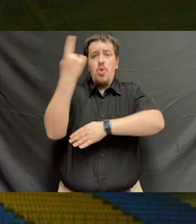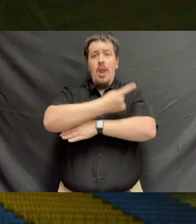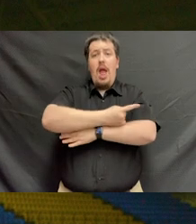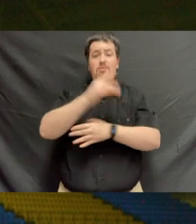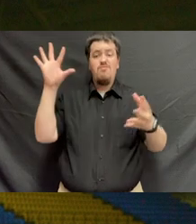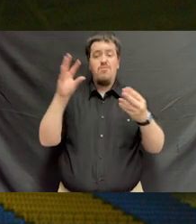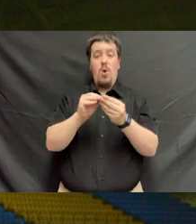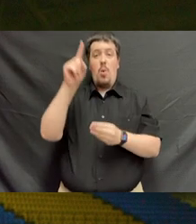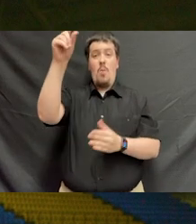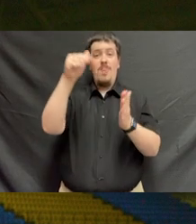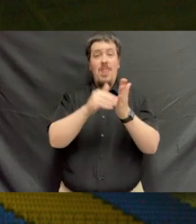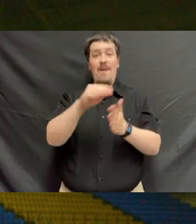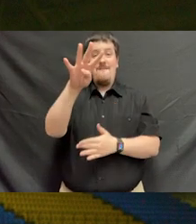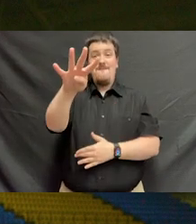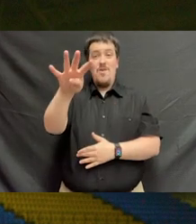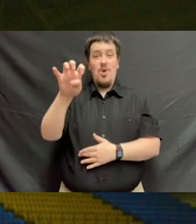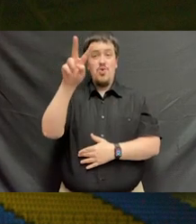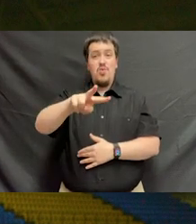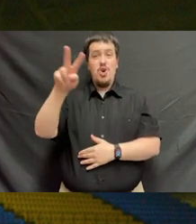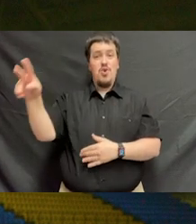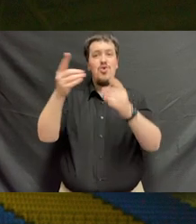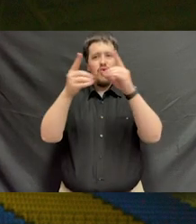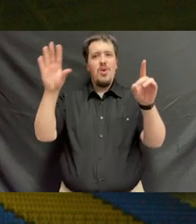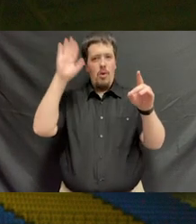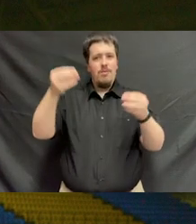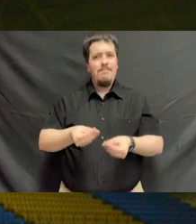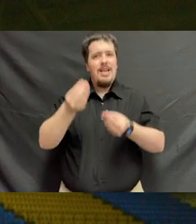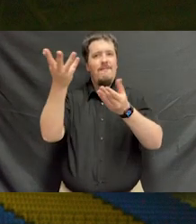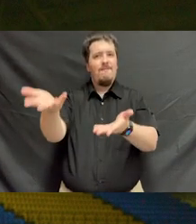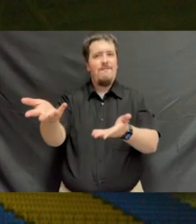Today, a total of 1,422 degrees will be conferred.